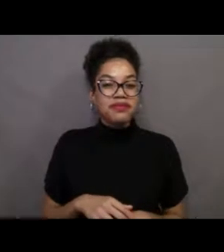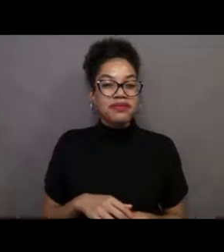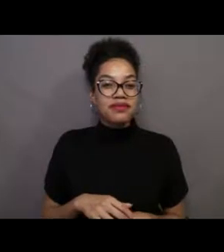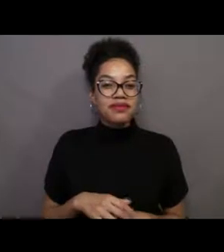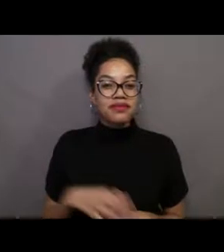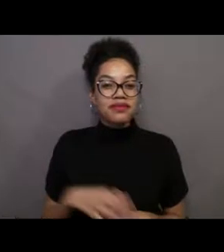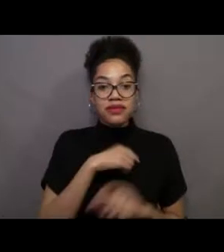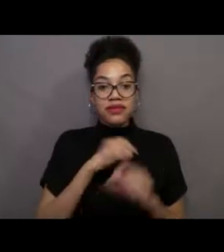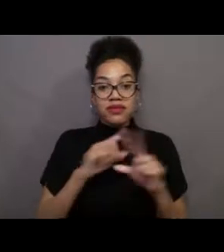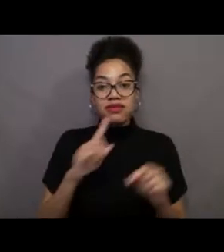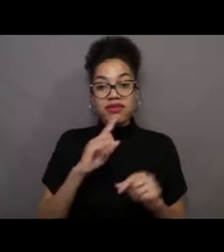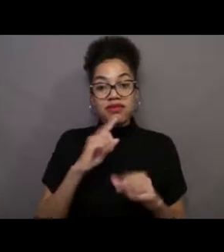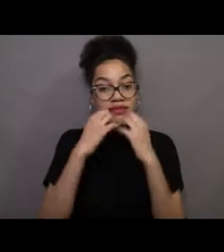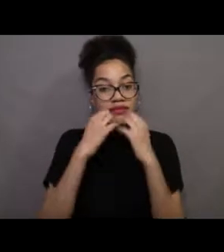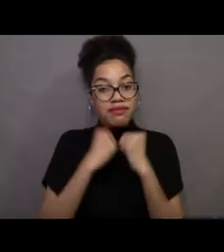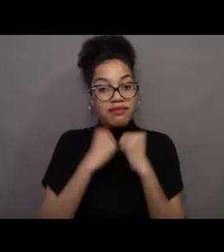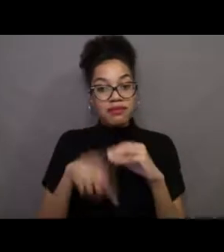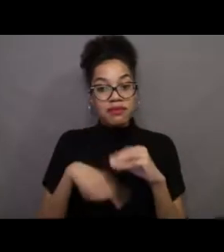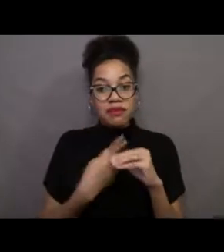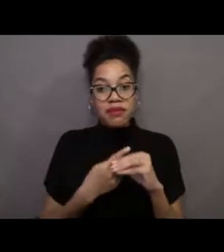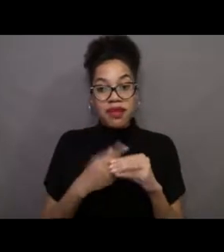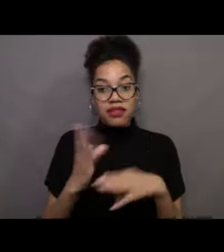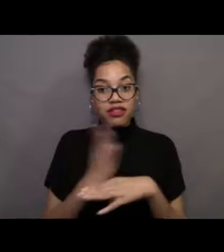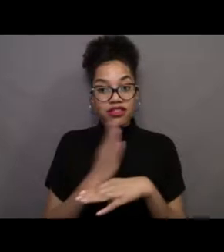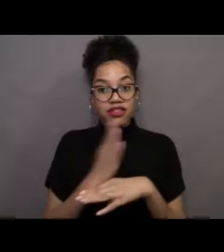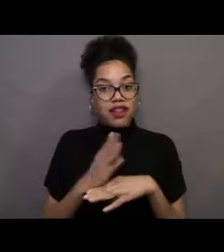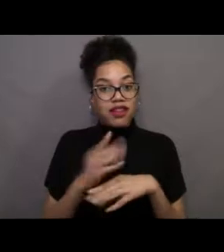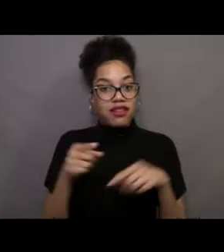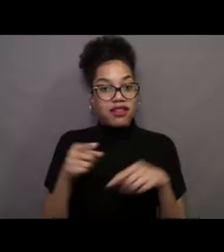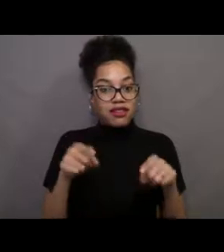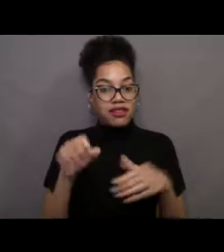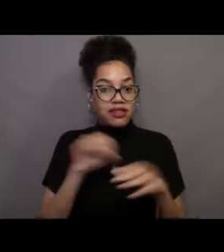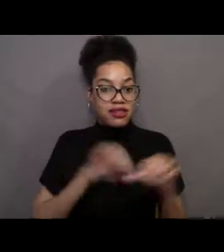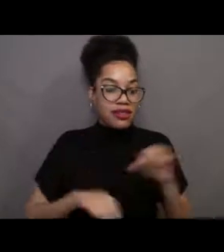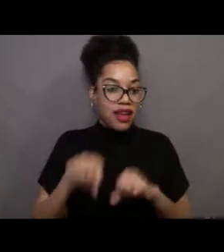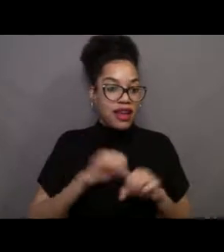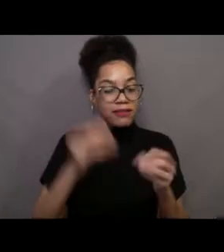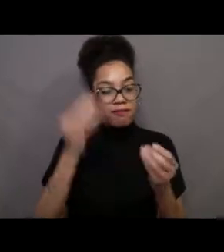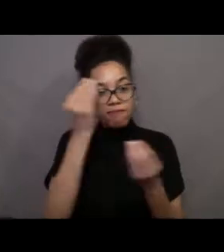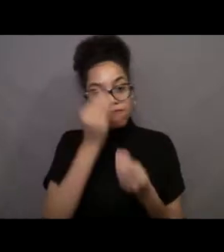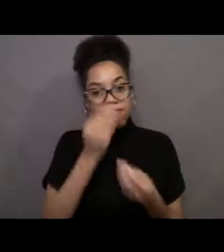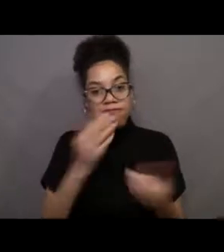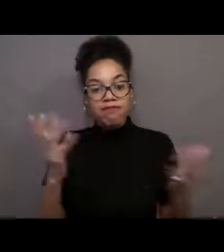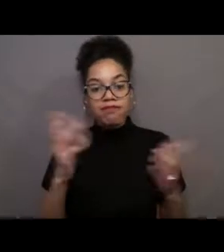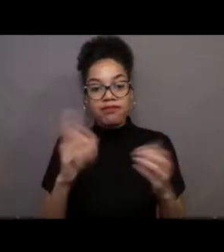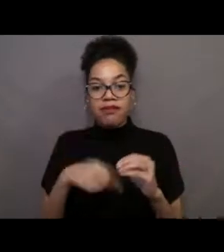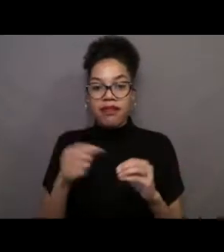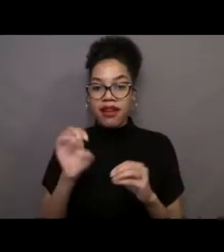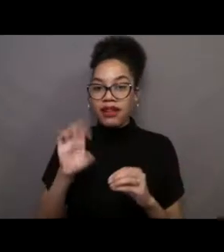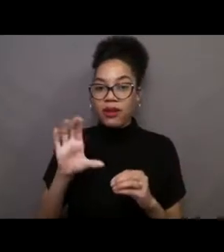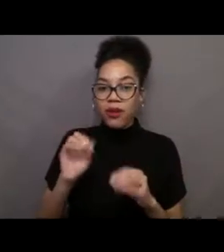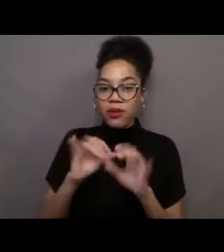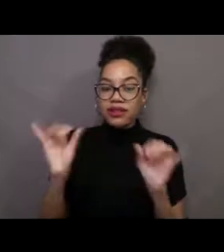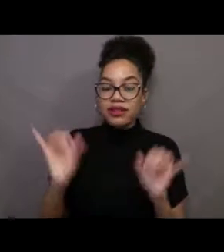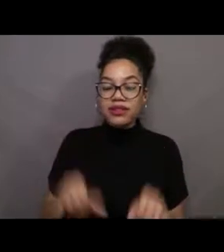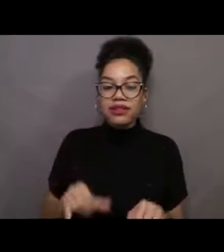about sharing this science and sharing this, everything about these ecosystems and animals with everybody.